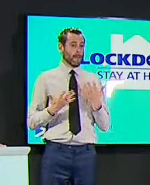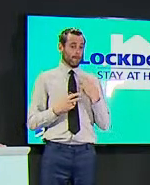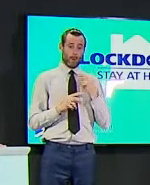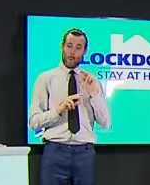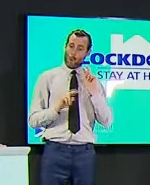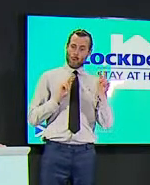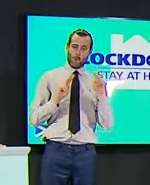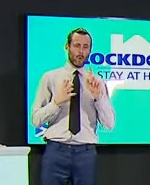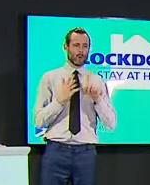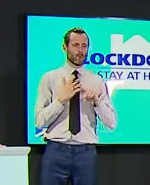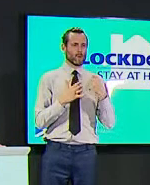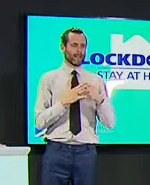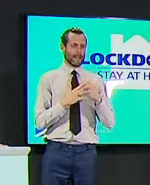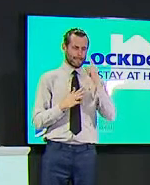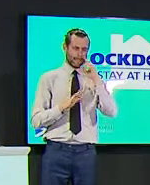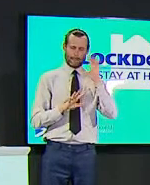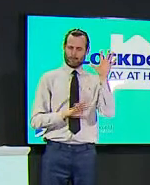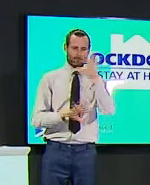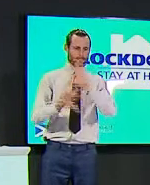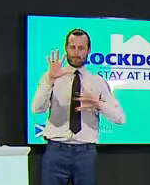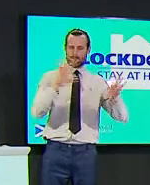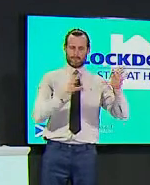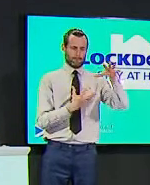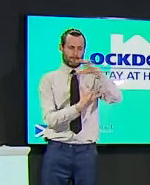without going too much into the politics of it so i was just wondering what your thoughts on that